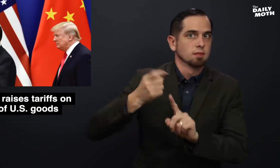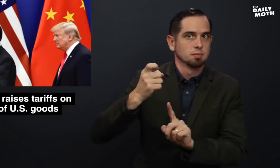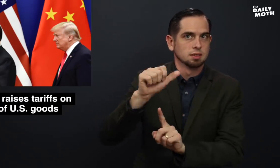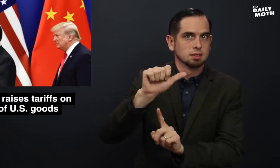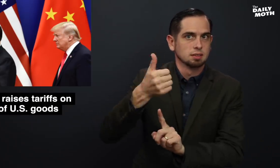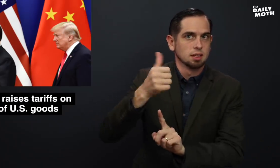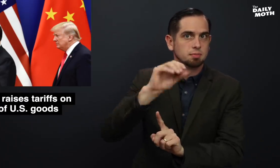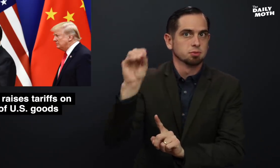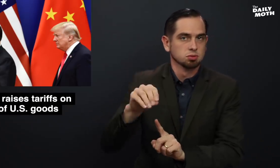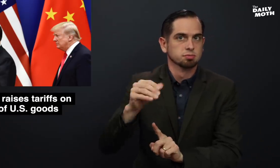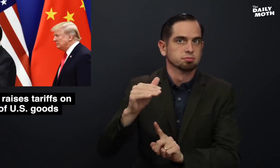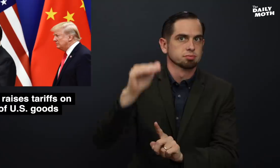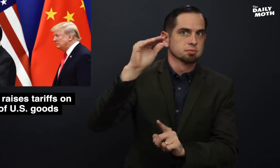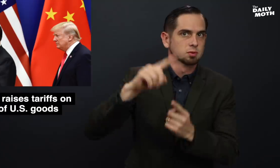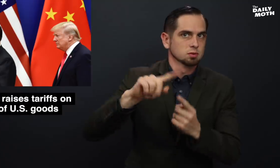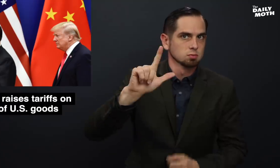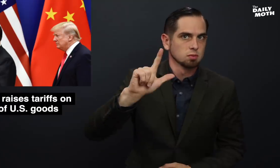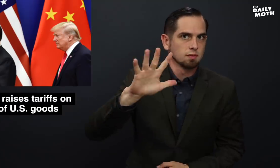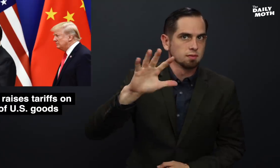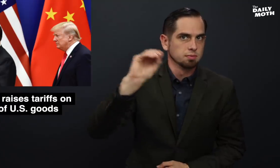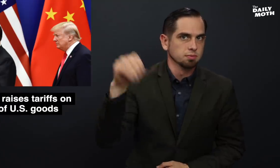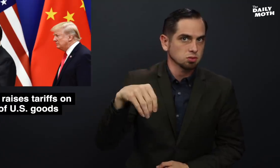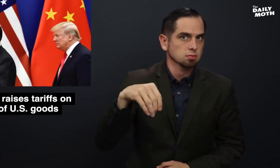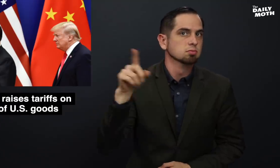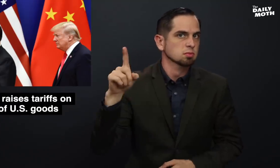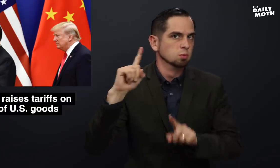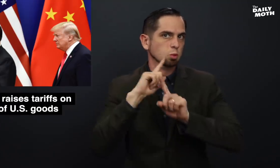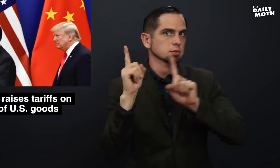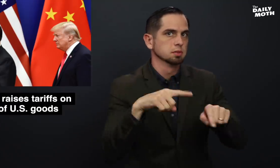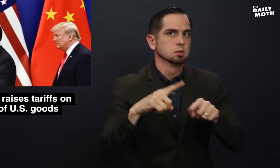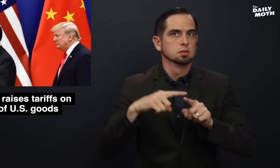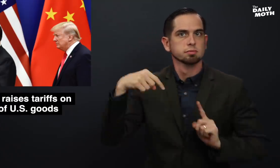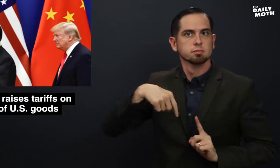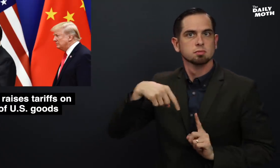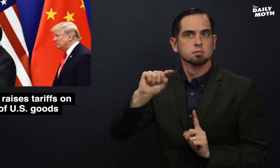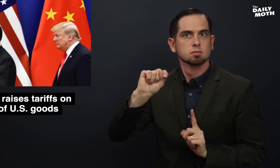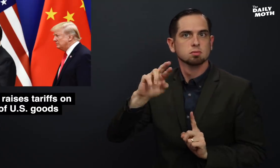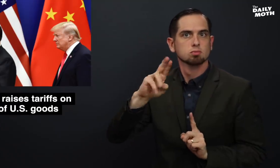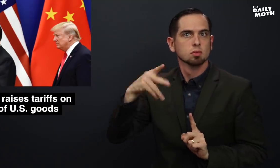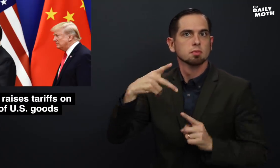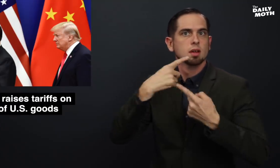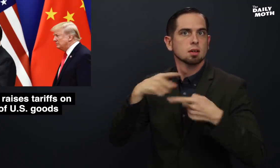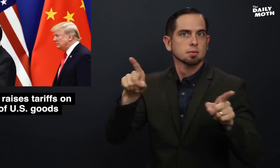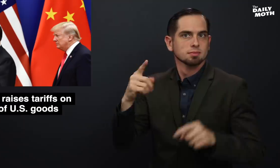from 10% to 25%. This was in response to Trump's announcement